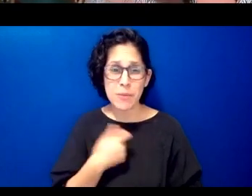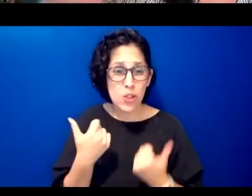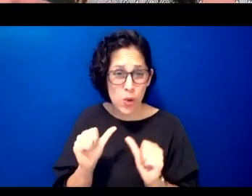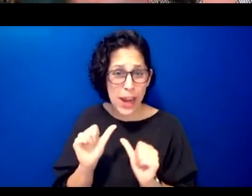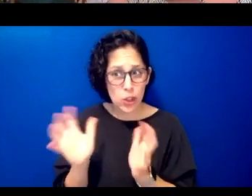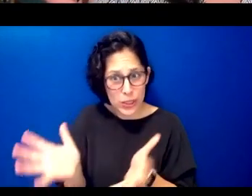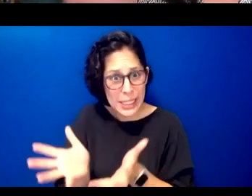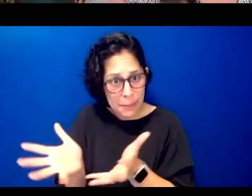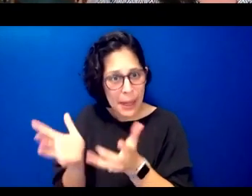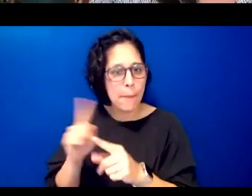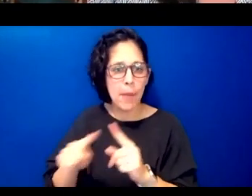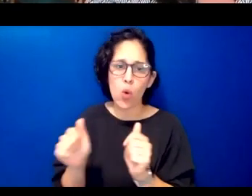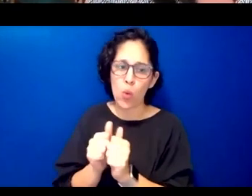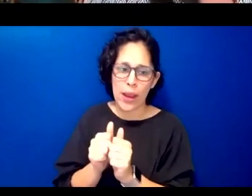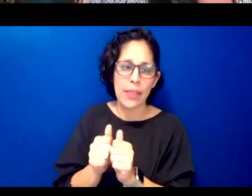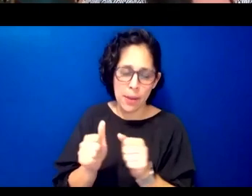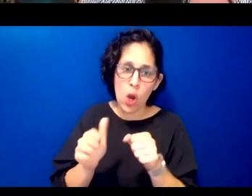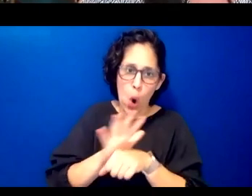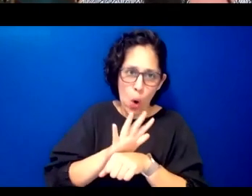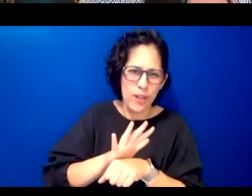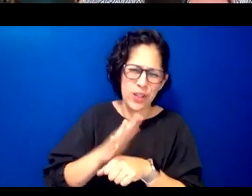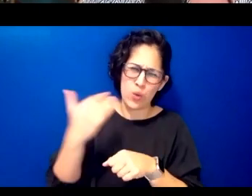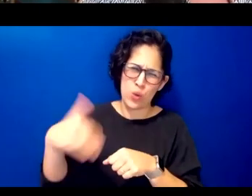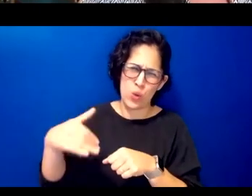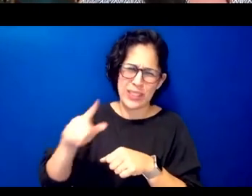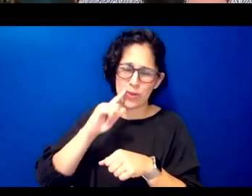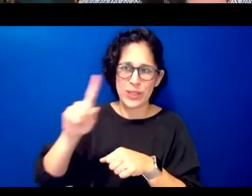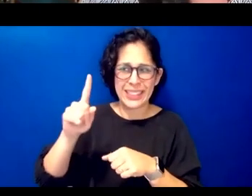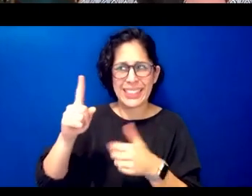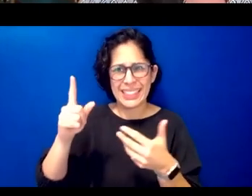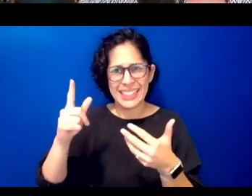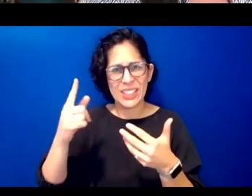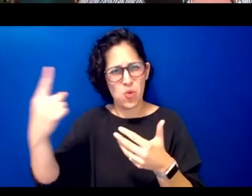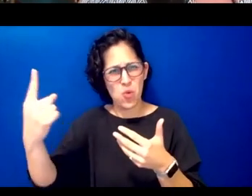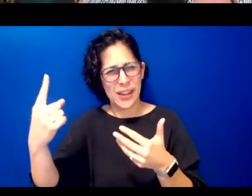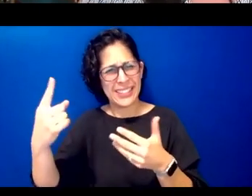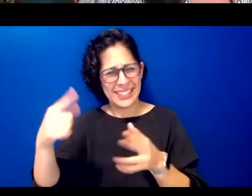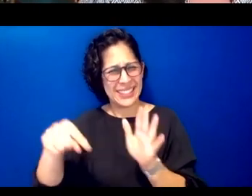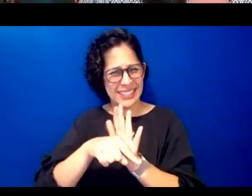that's kind of at the backdrop of all of this too is kind of separated time with family